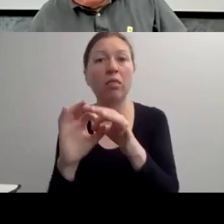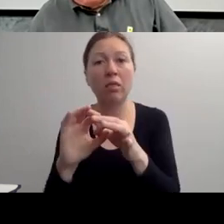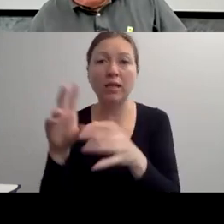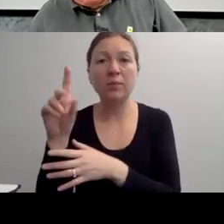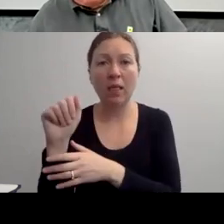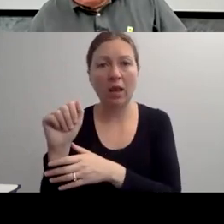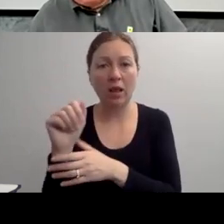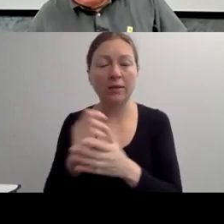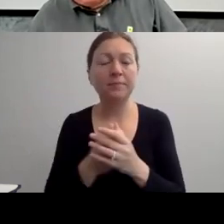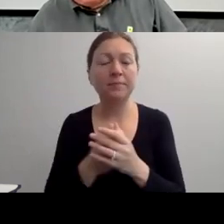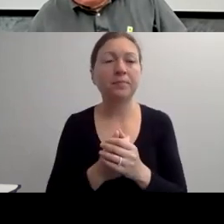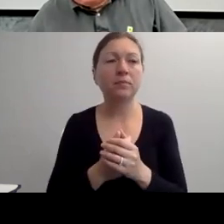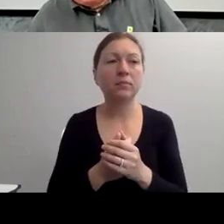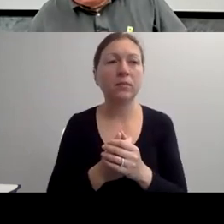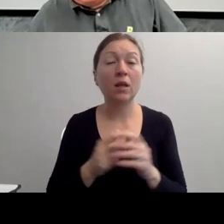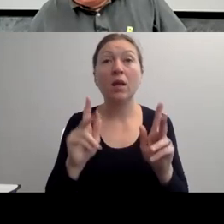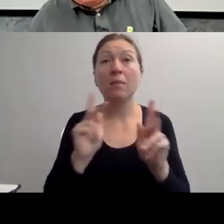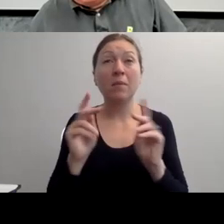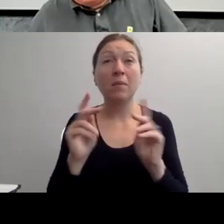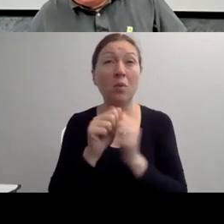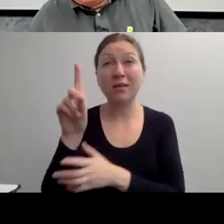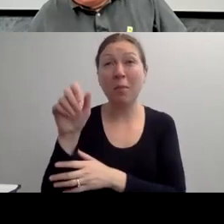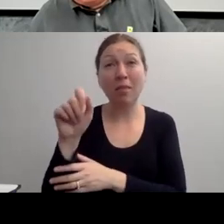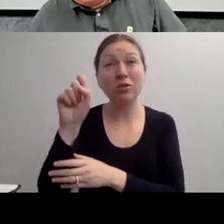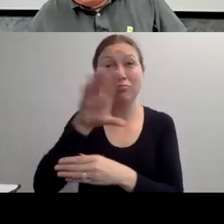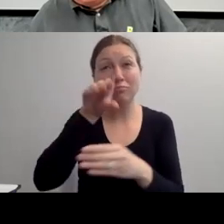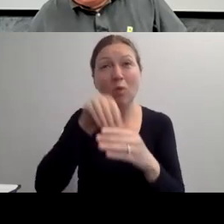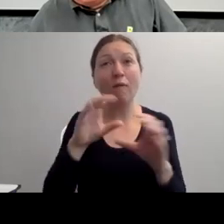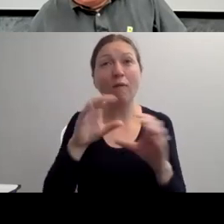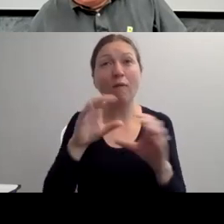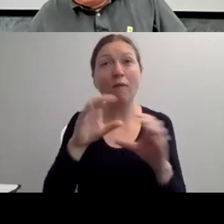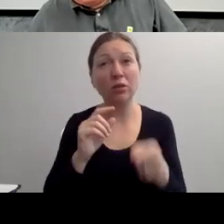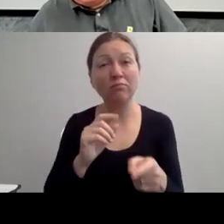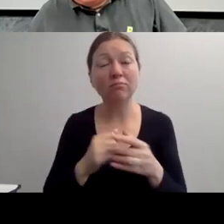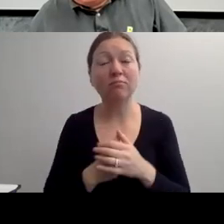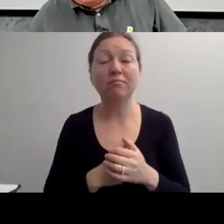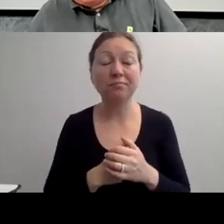YOU MISSED A WHOLE LOT. THERE'S NO WAY WE CAN FIT EVERYTHING IN. [ LAUGHING. ] ">> I WOULD SUGGEST.